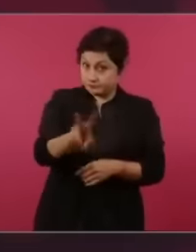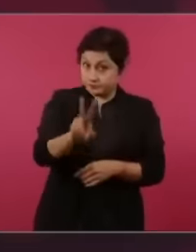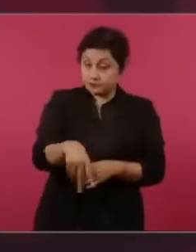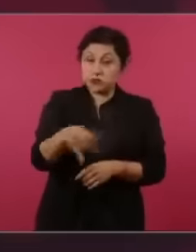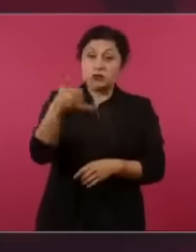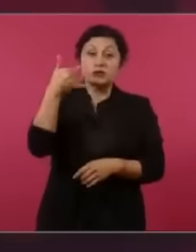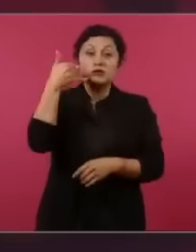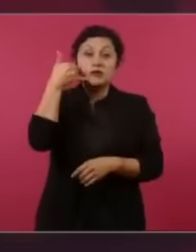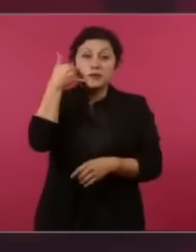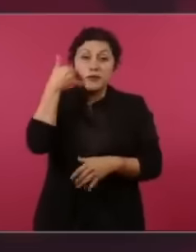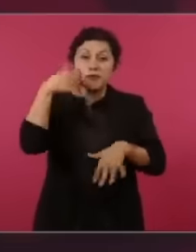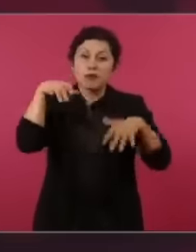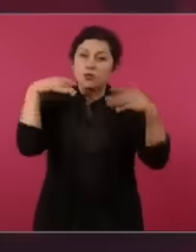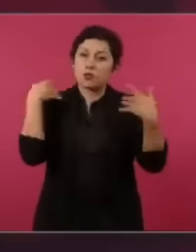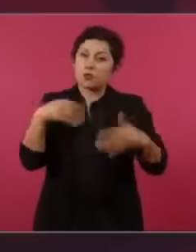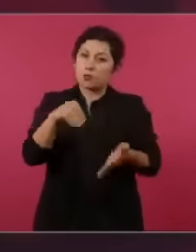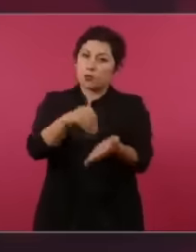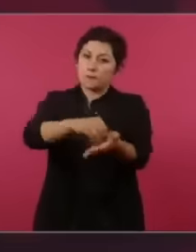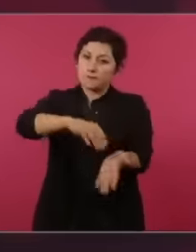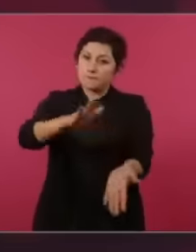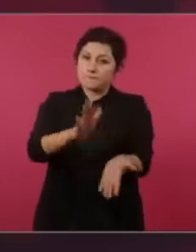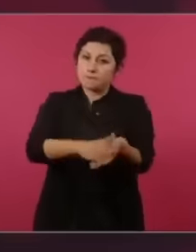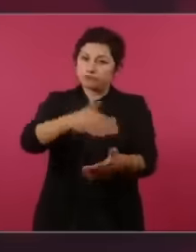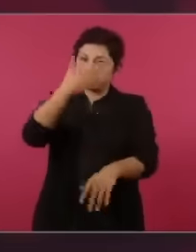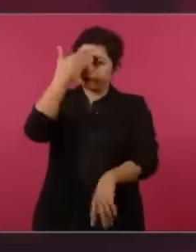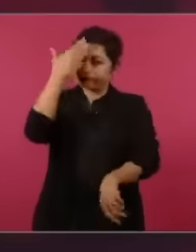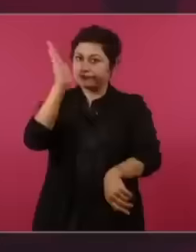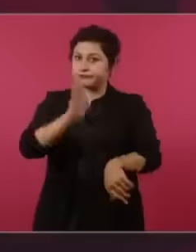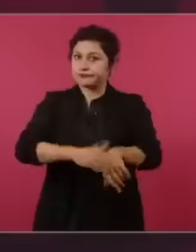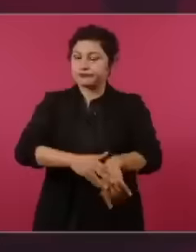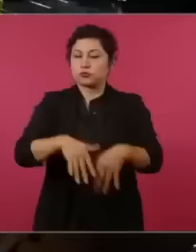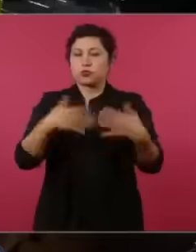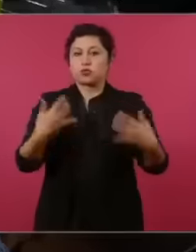historical documents